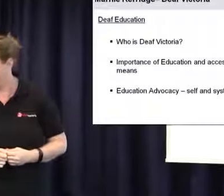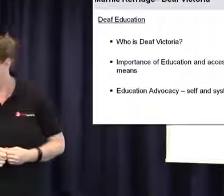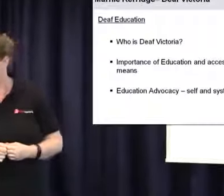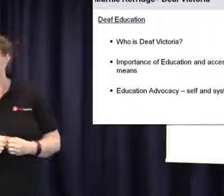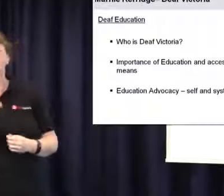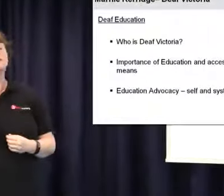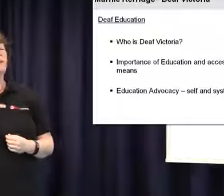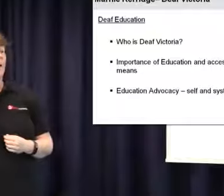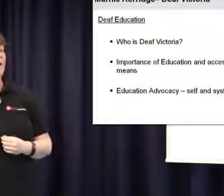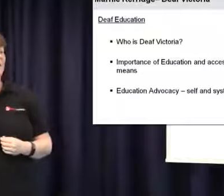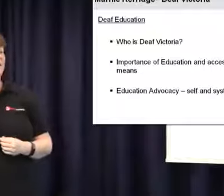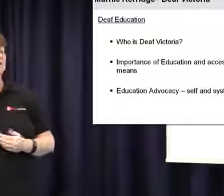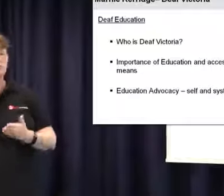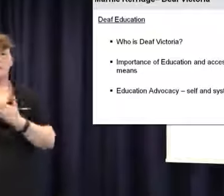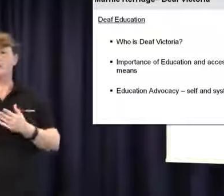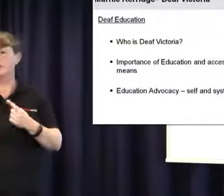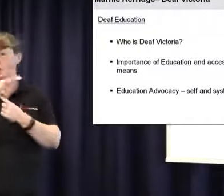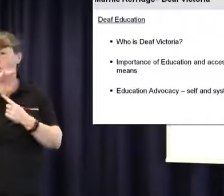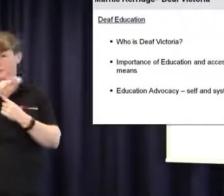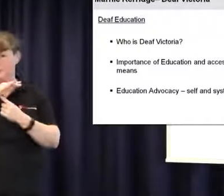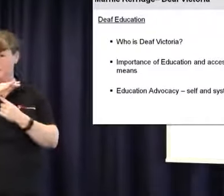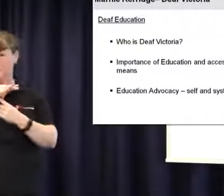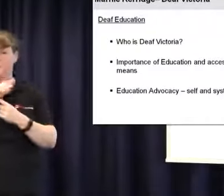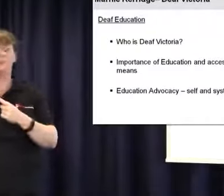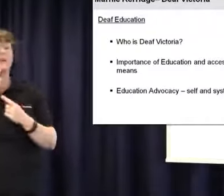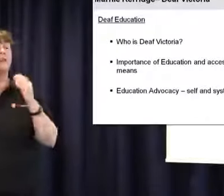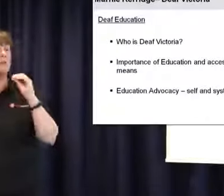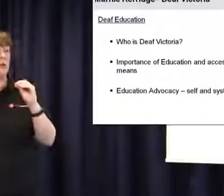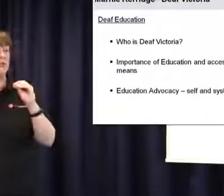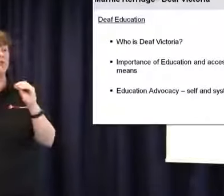something that will continue on for the life of that child. It's really important that